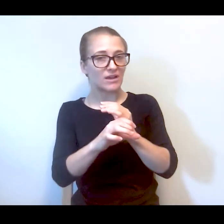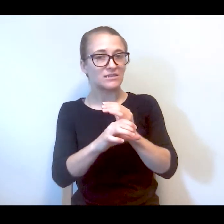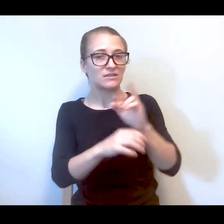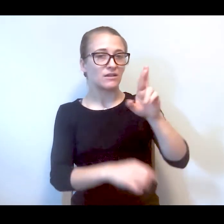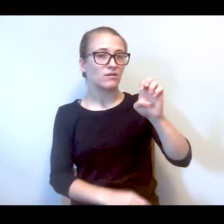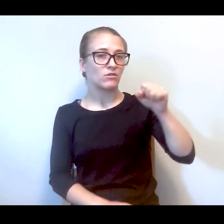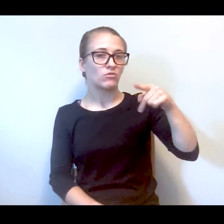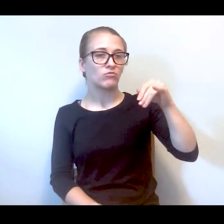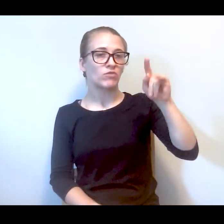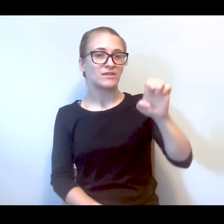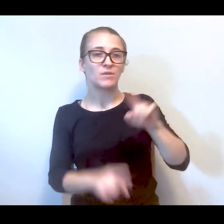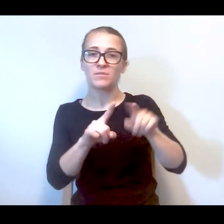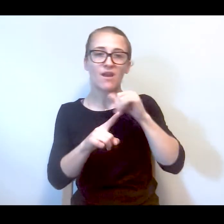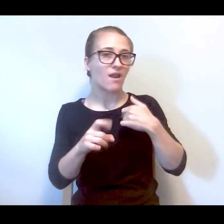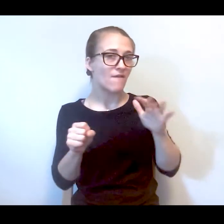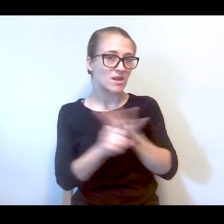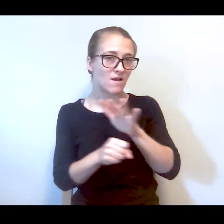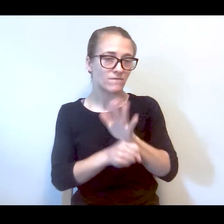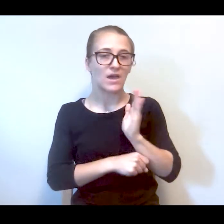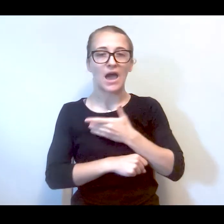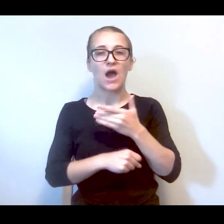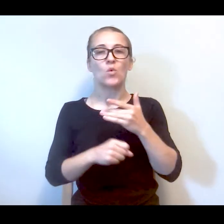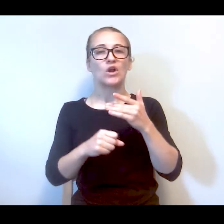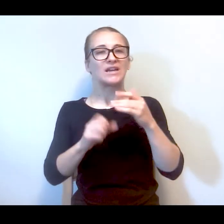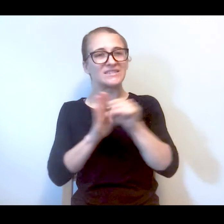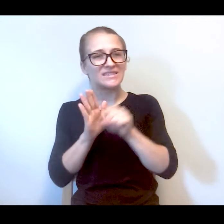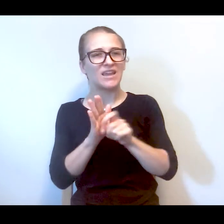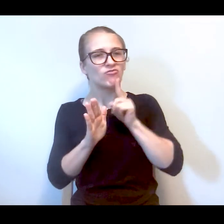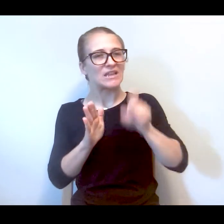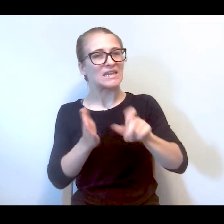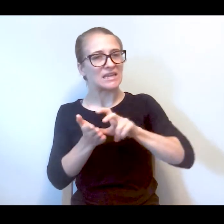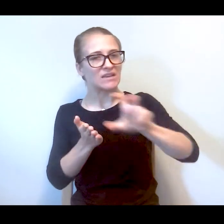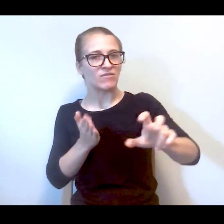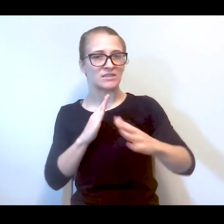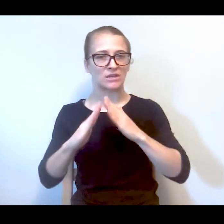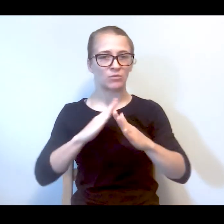crisis respite centers but not enough of them. Our city needs to be investing in community-based